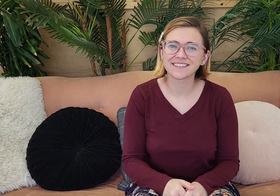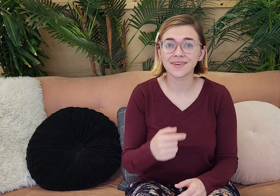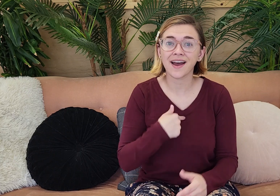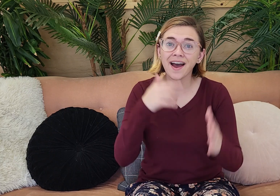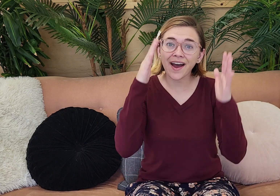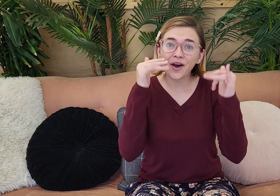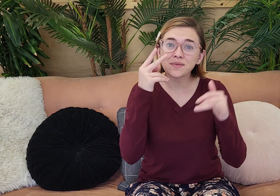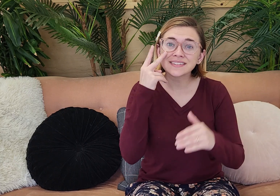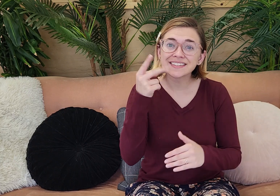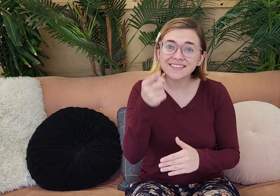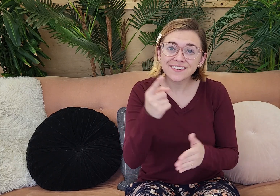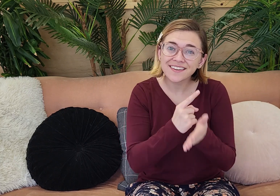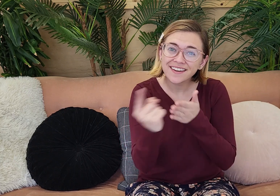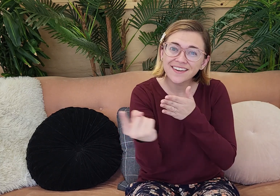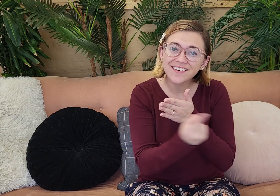leave a like. I hope to see you next